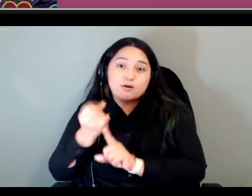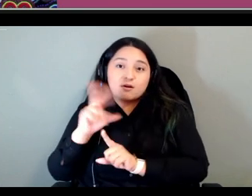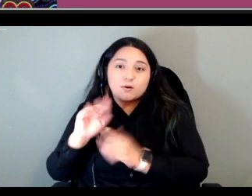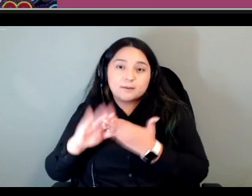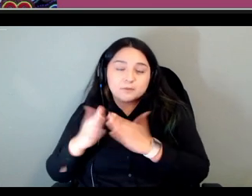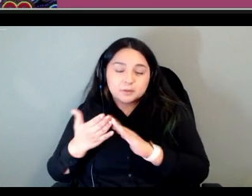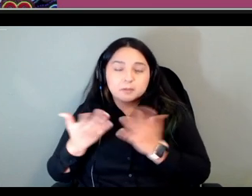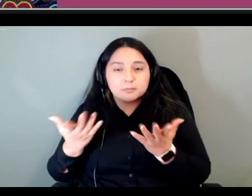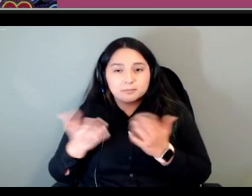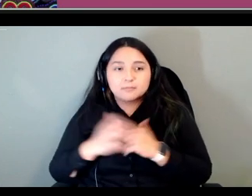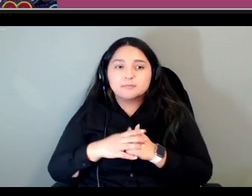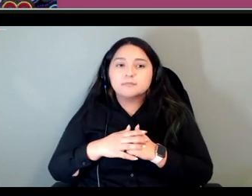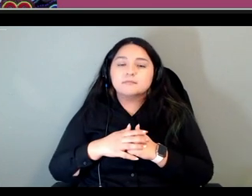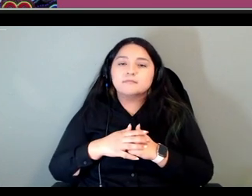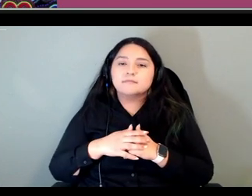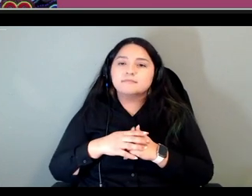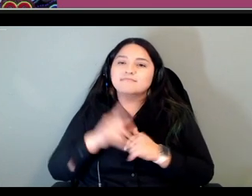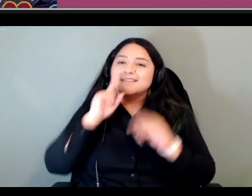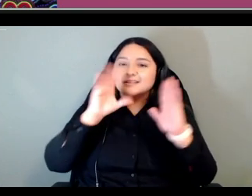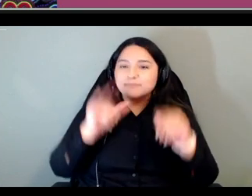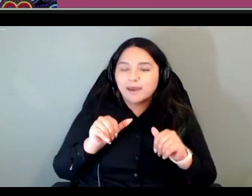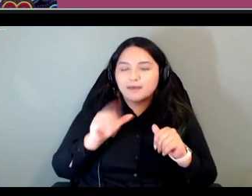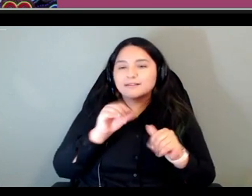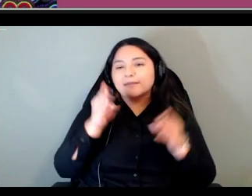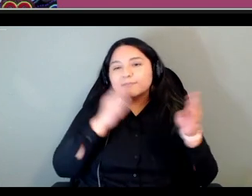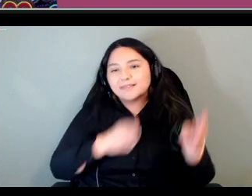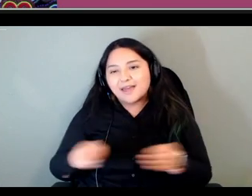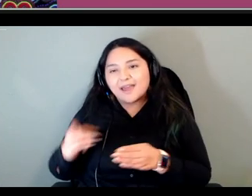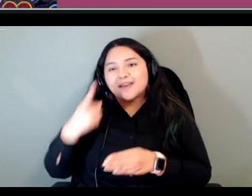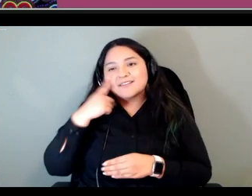expecting and planning for challenges and delays that's always difficult when the funding